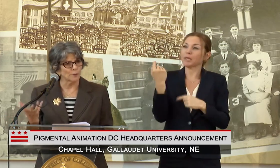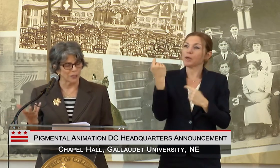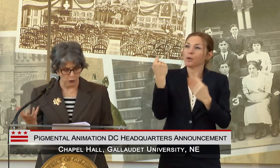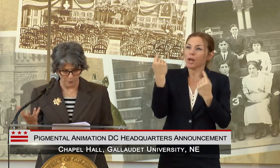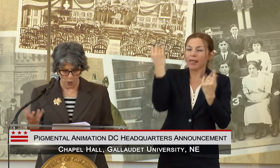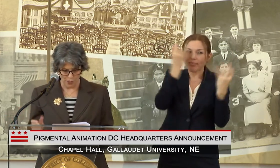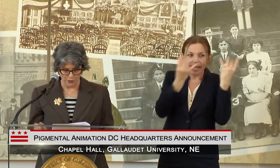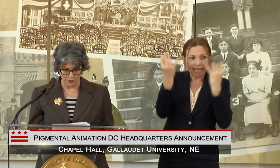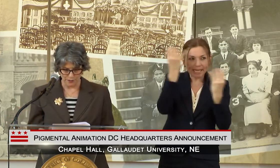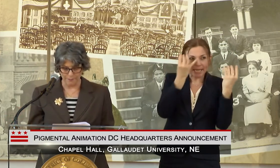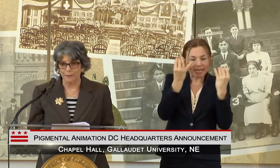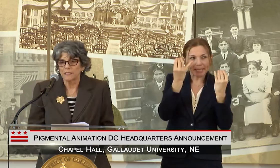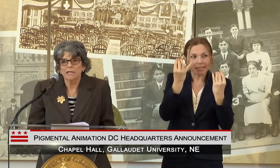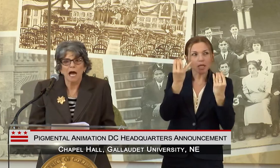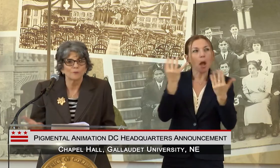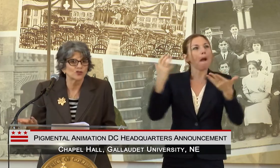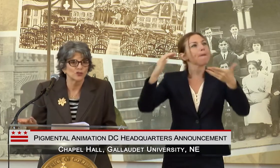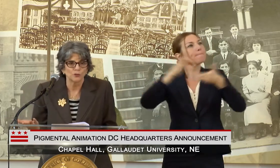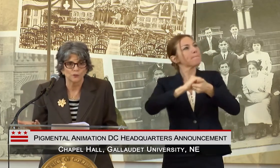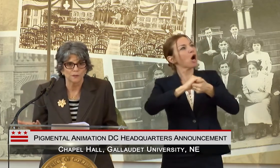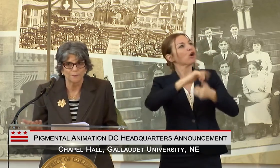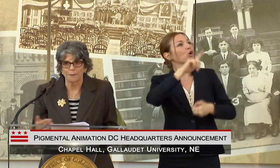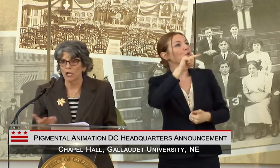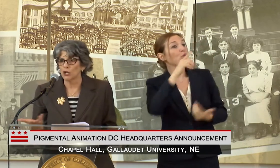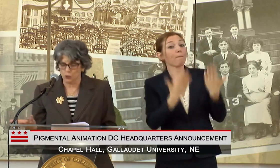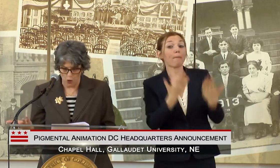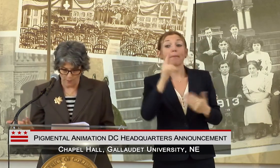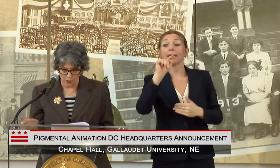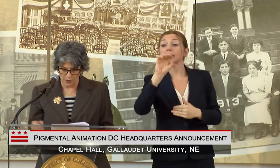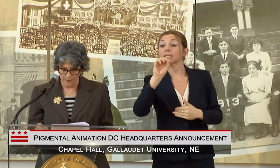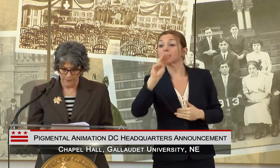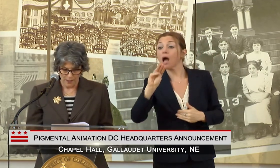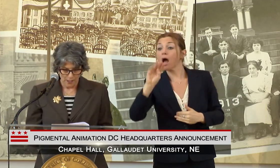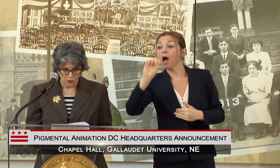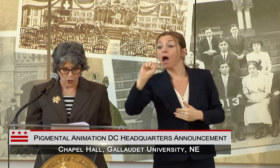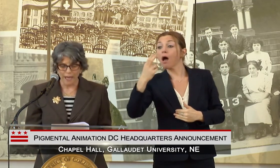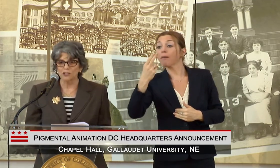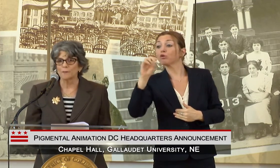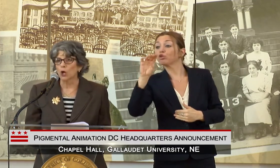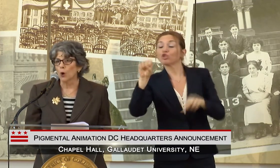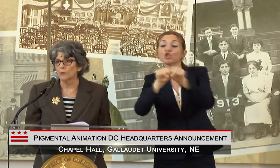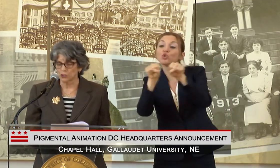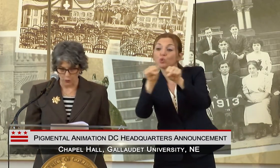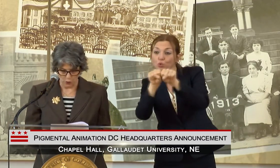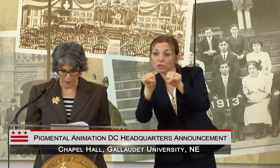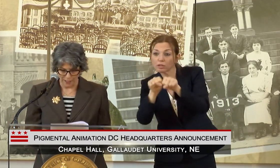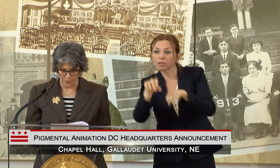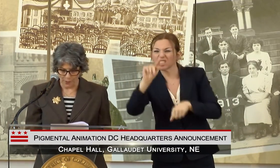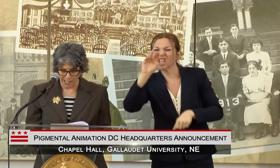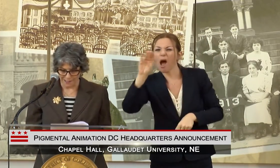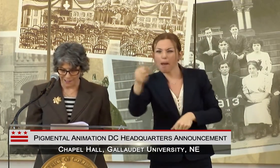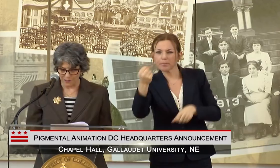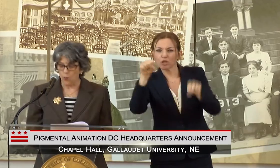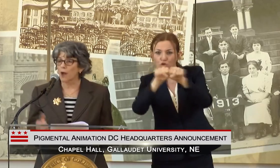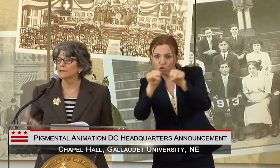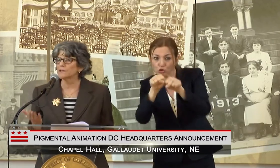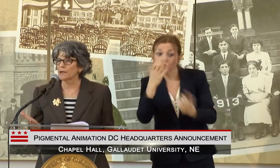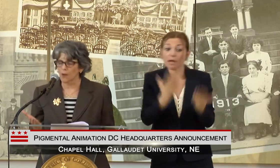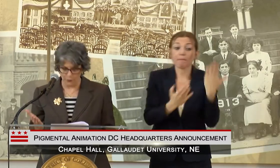WOULD BE GOOD PARTNERS, MAYBE TOM SHOES, MAYBE UNDER ARMOUR, TRYING TO BE OPEN TO A CREATIVE PROCESS, WANTING TO COME UP WITH